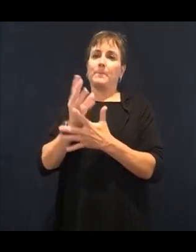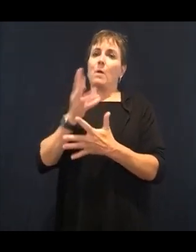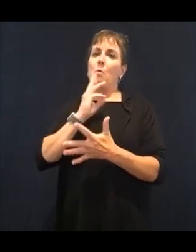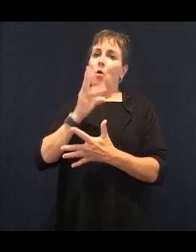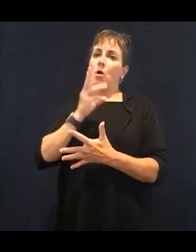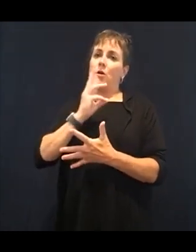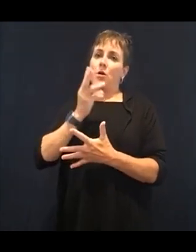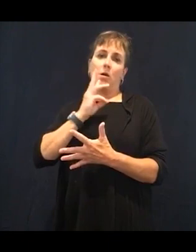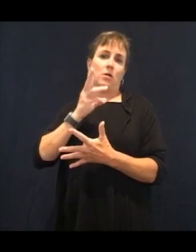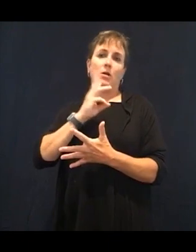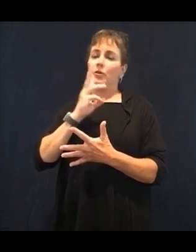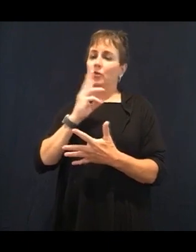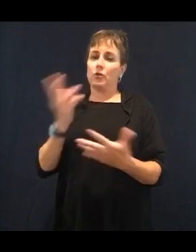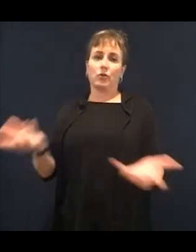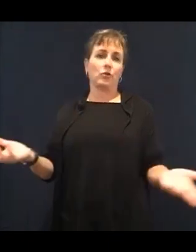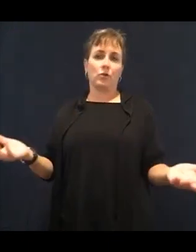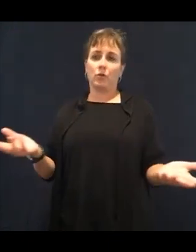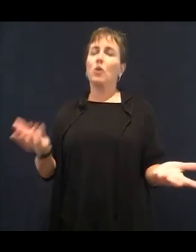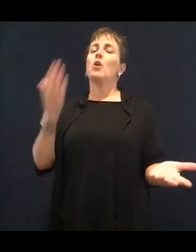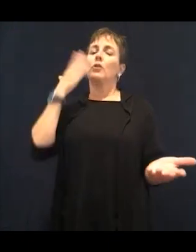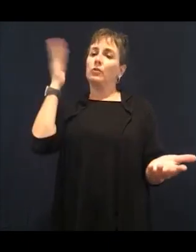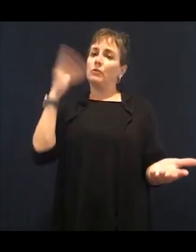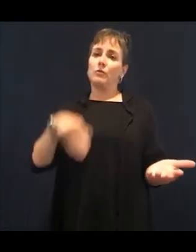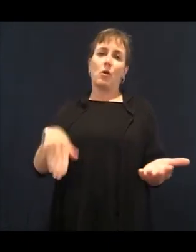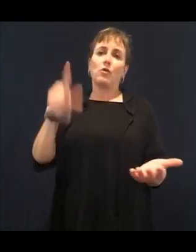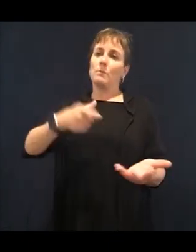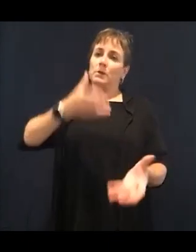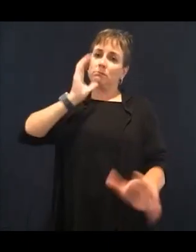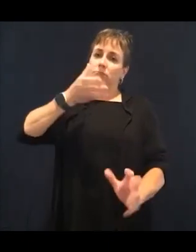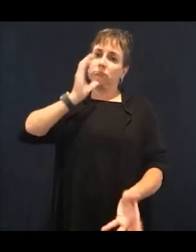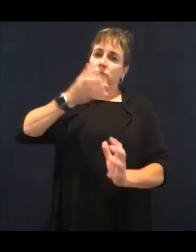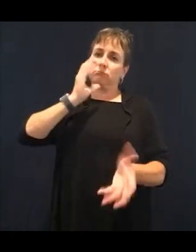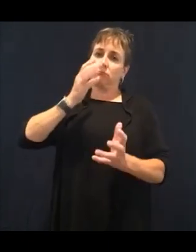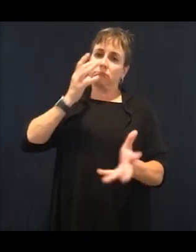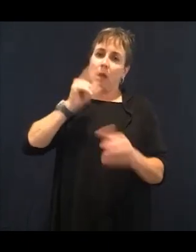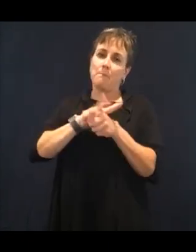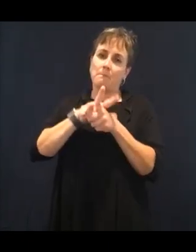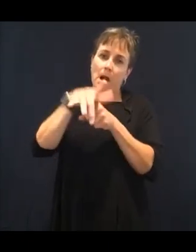that we need to hydrate. But why do we need to hydrate?